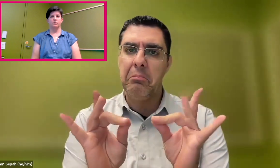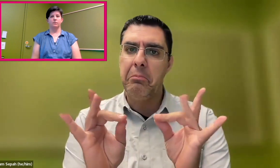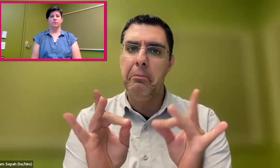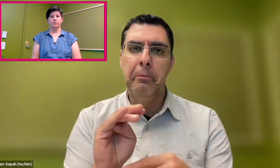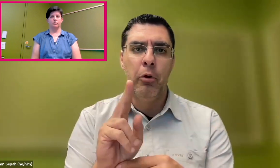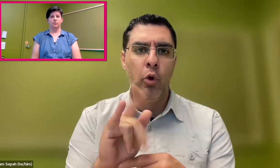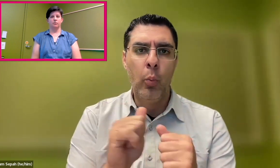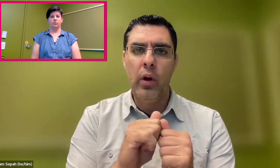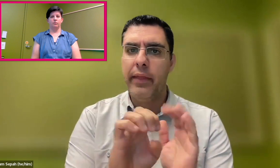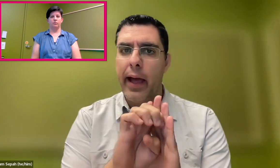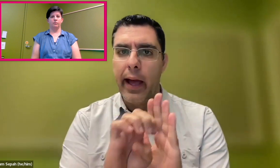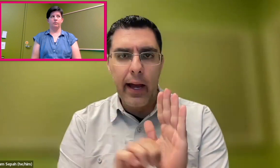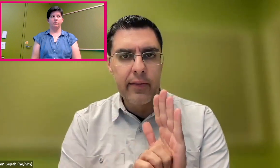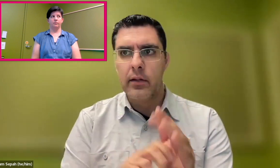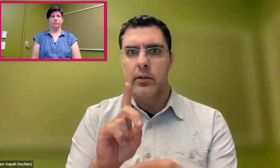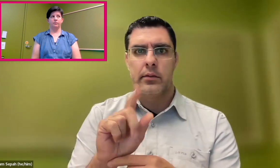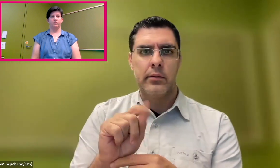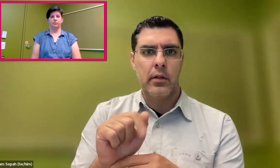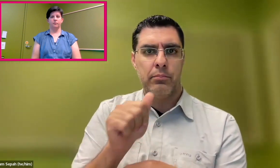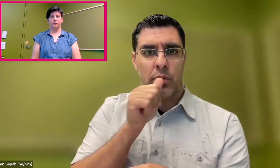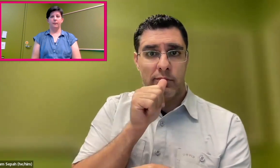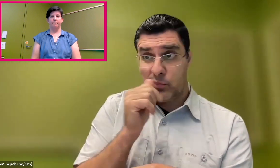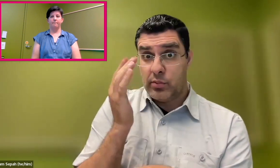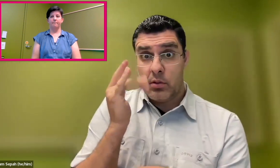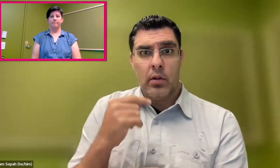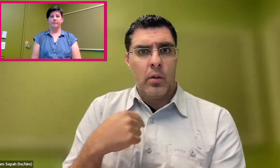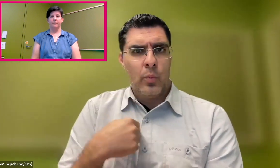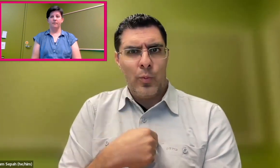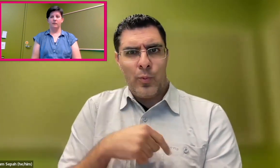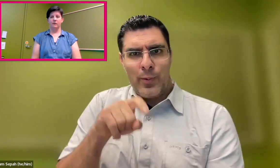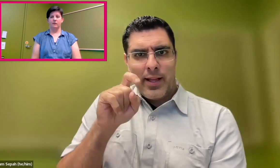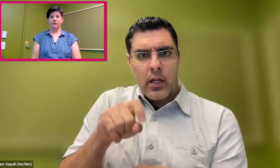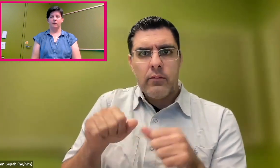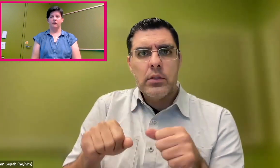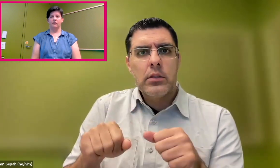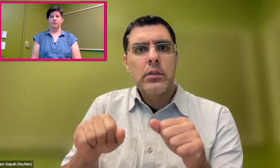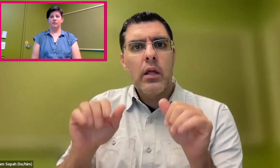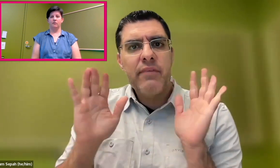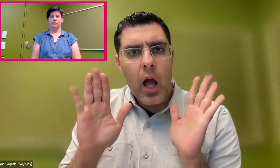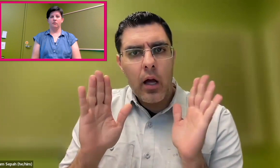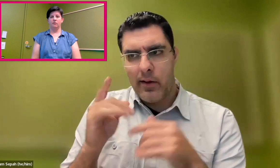But it's become really murky, in terms of-- for the accessibility community, because we need